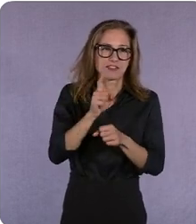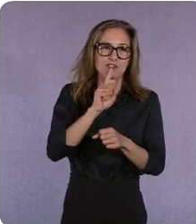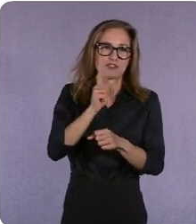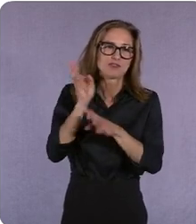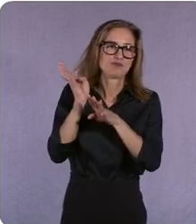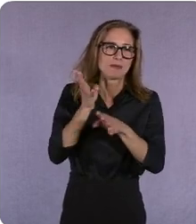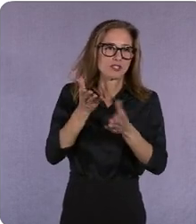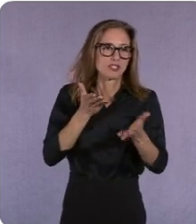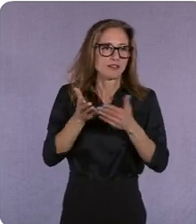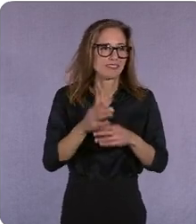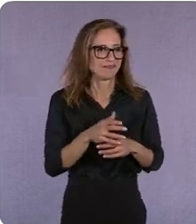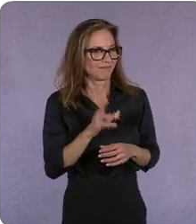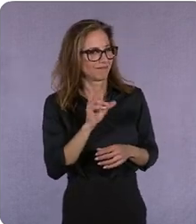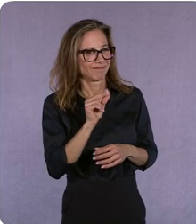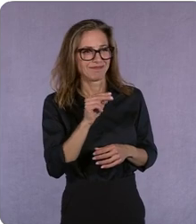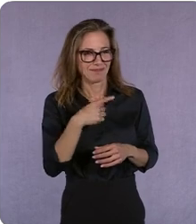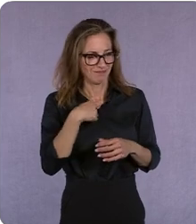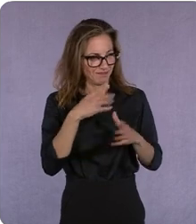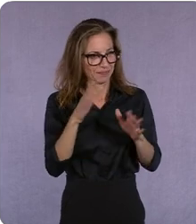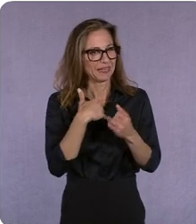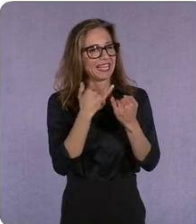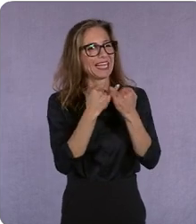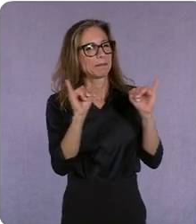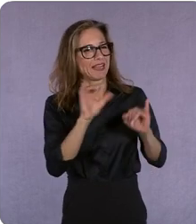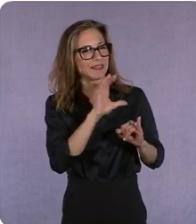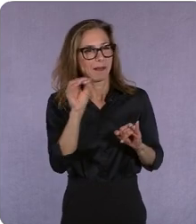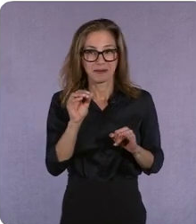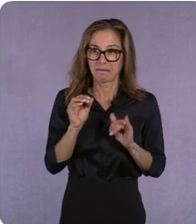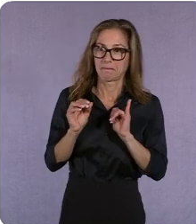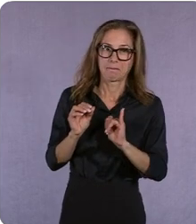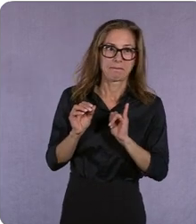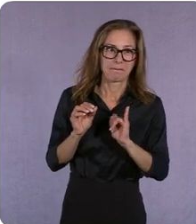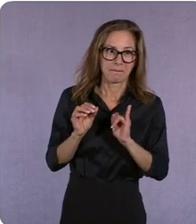everyone thought you could be a single media format no no we're going to be across all media